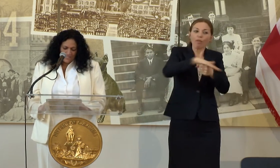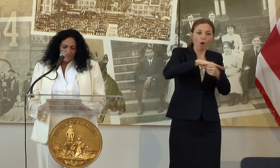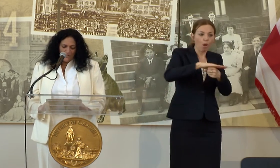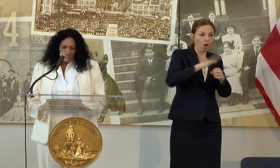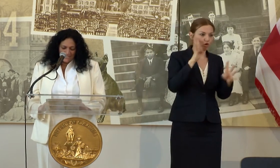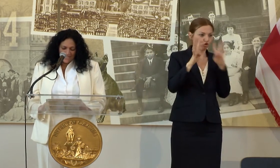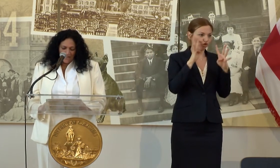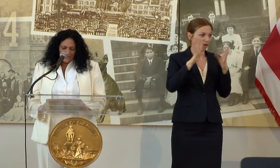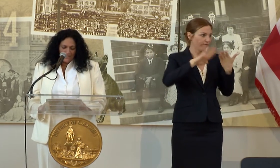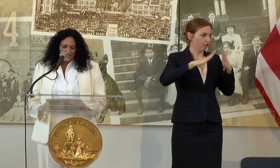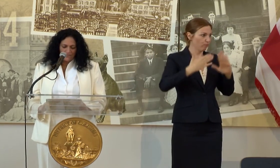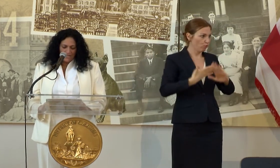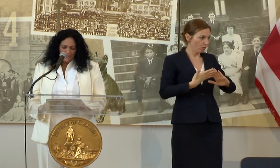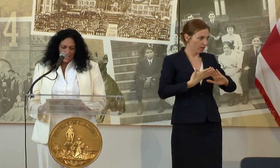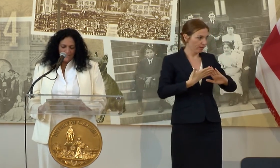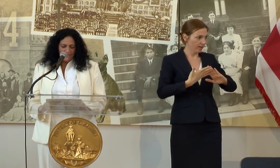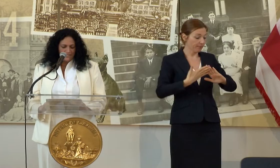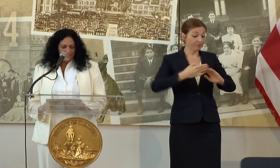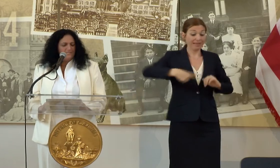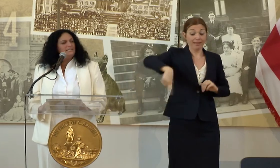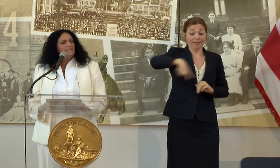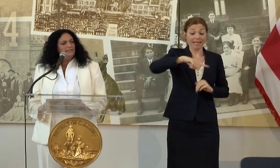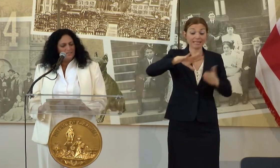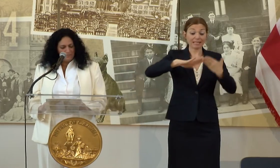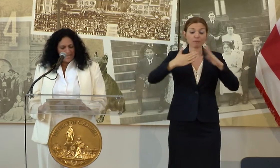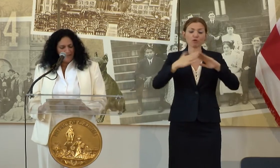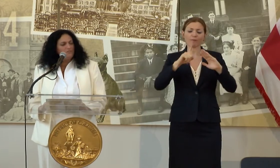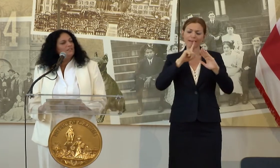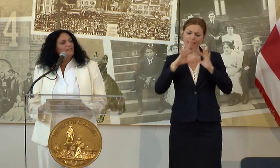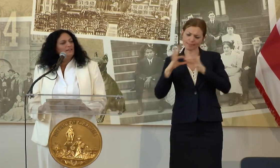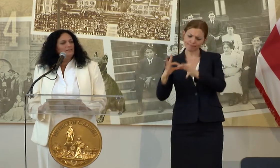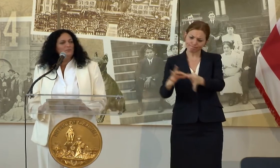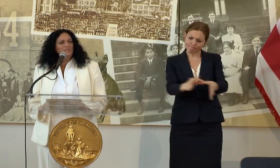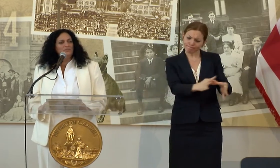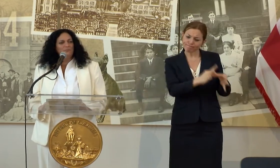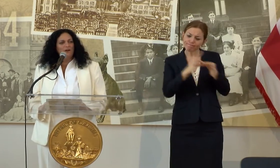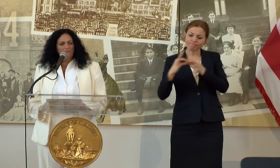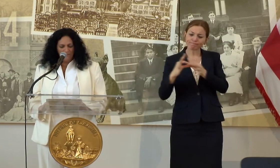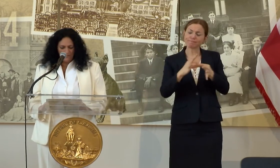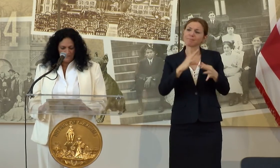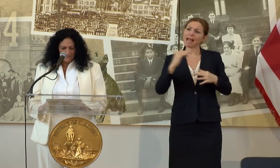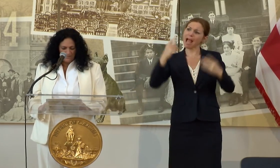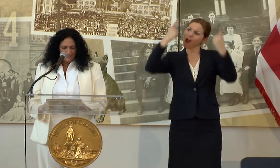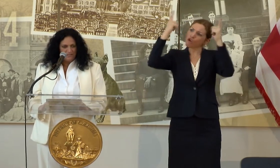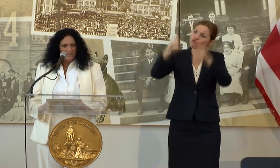THIS COMMUNITY IS GALVANIZED AROUND THE IDEA THAT D.C. CAN BE EVERYTHING THAT WE DREAM UP.